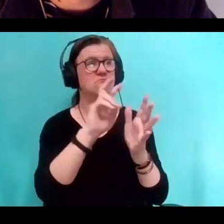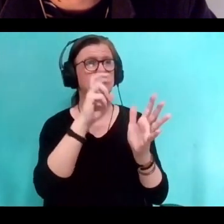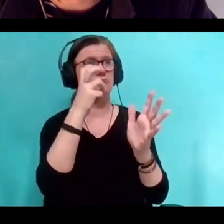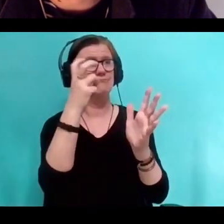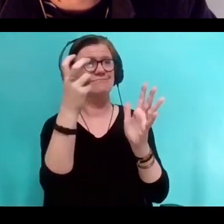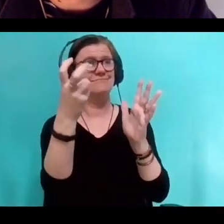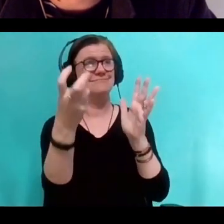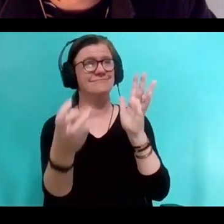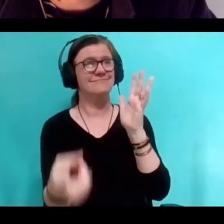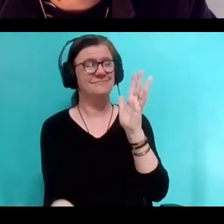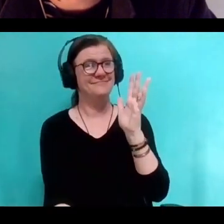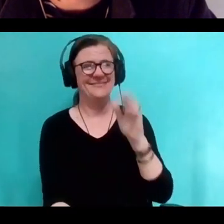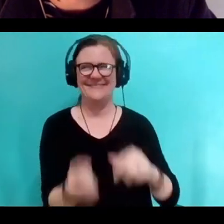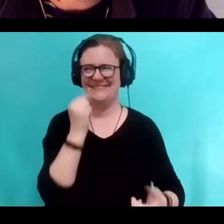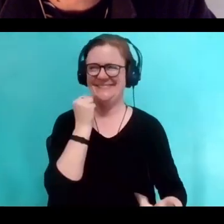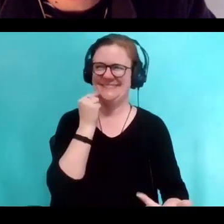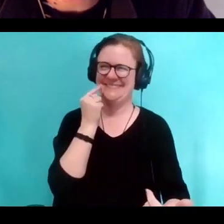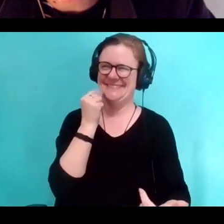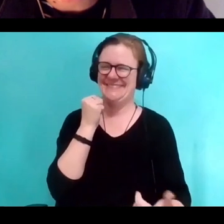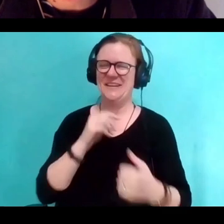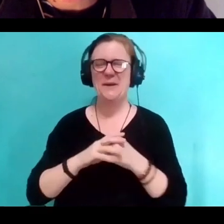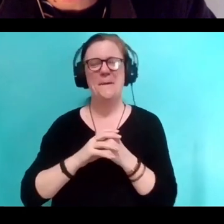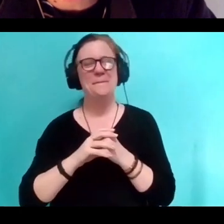I guess my response is,